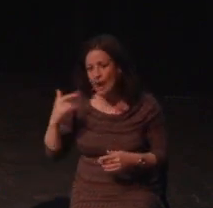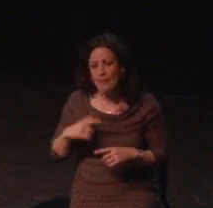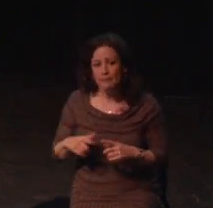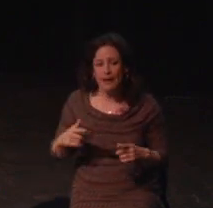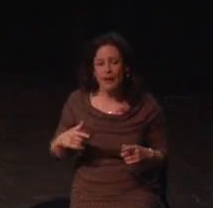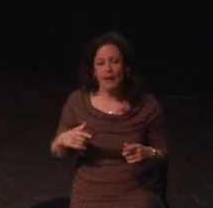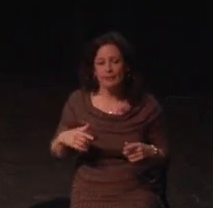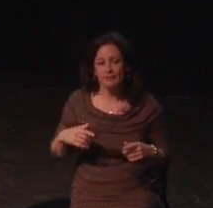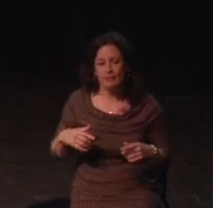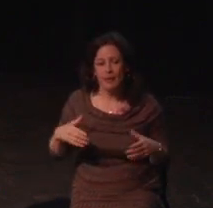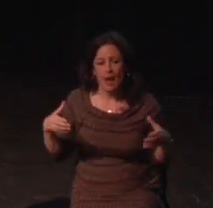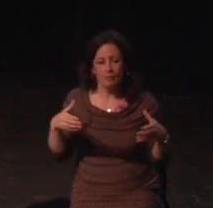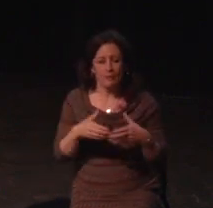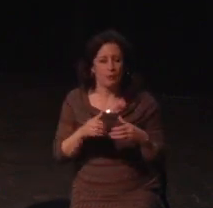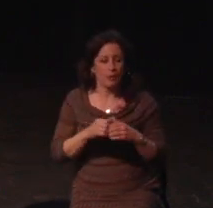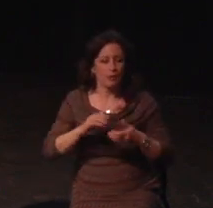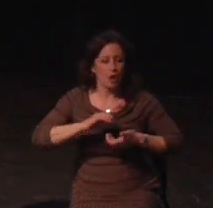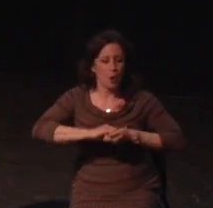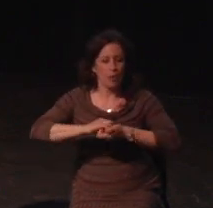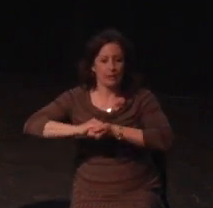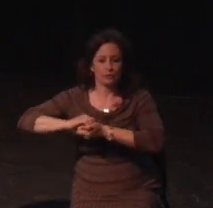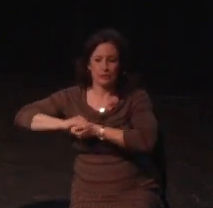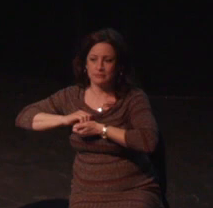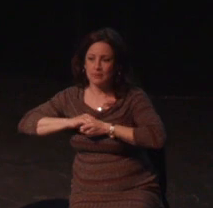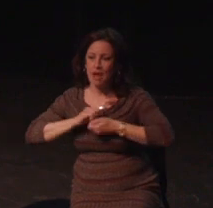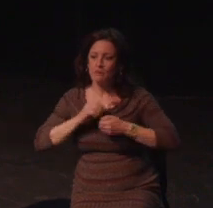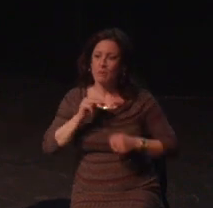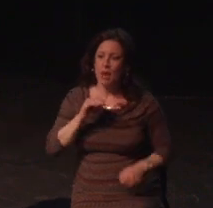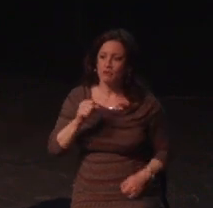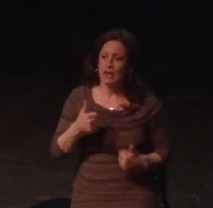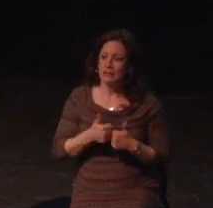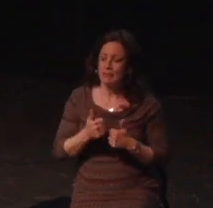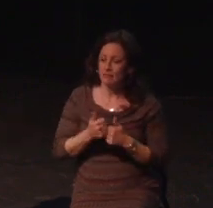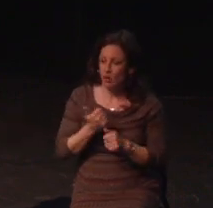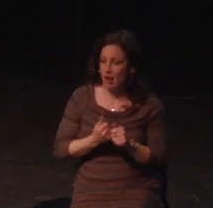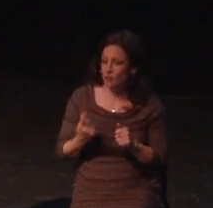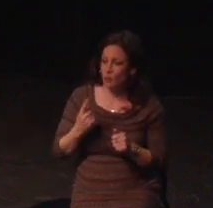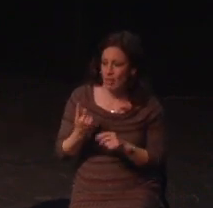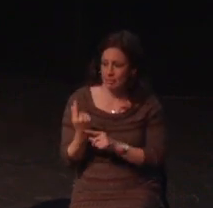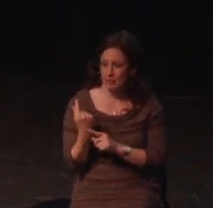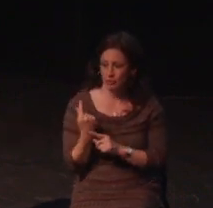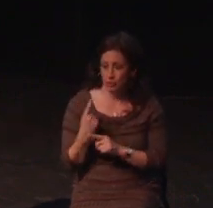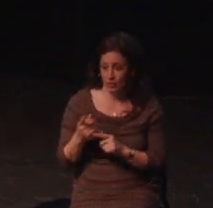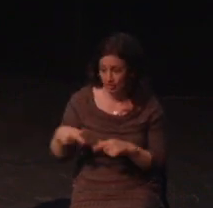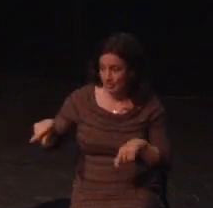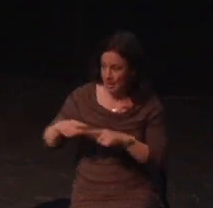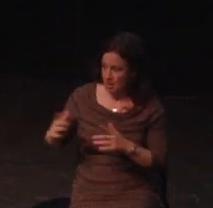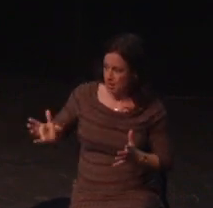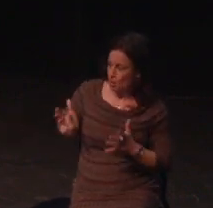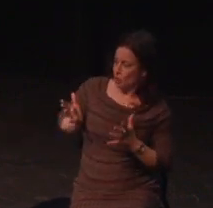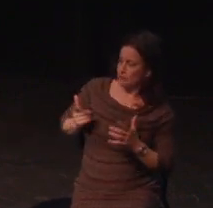I worked as an artist and photographer for over 12 years until disability meant that I had to change direction. I'm an accessibility advocate for both the physical world and games,